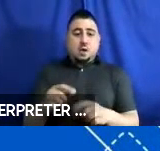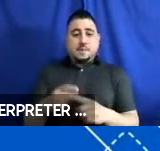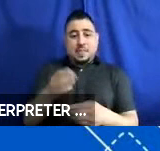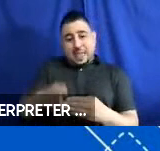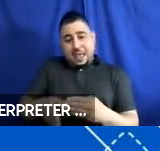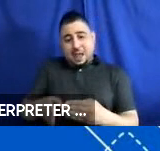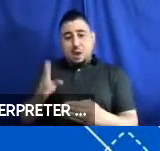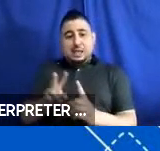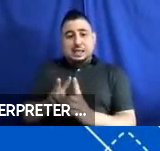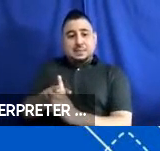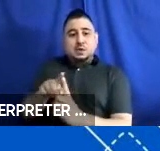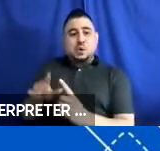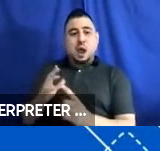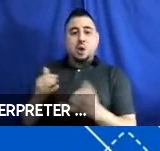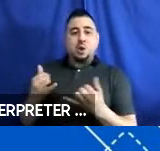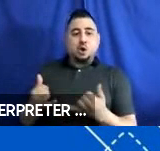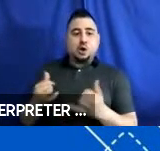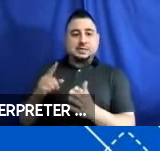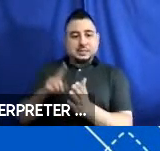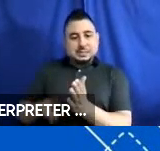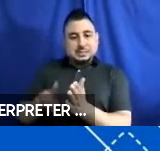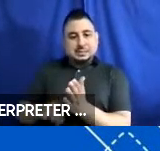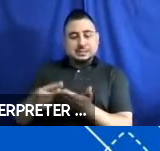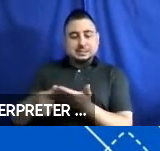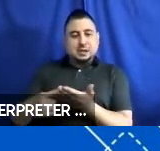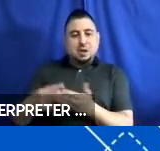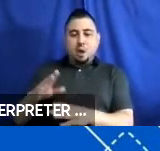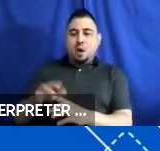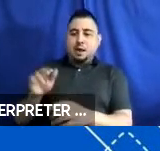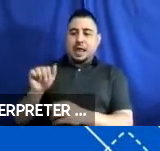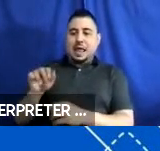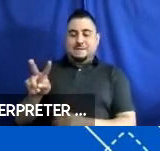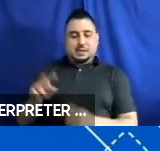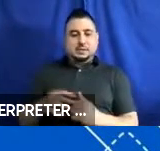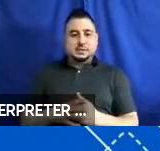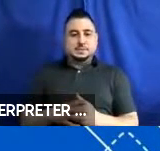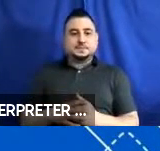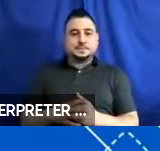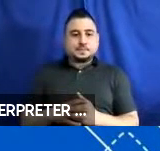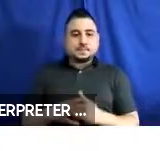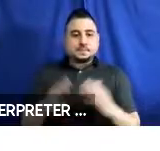applicable to our current discussion on self-driving vehicles. Next.